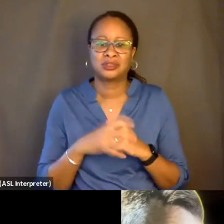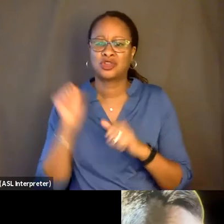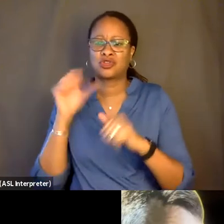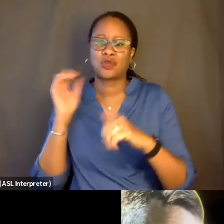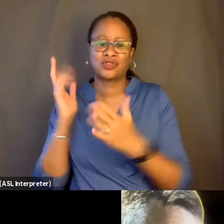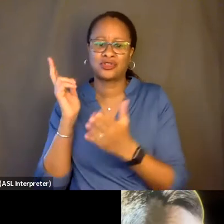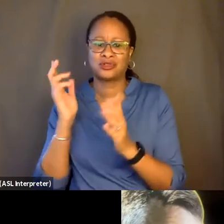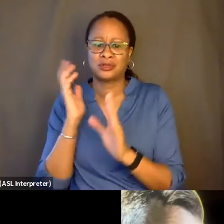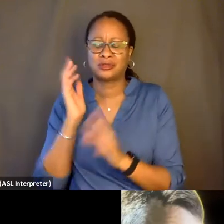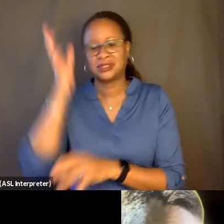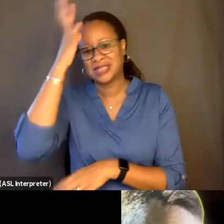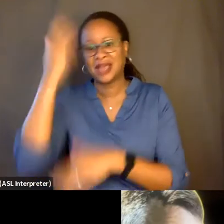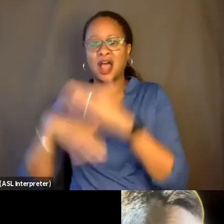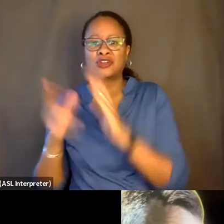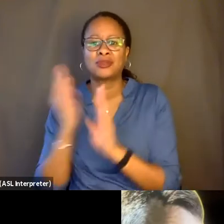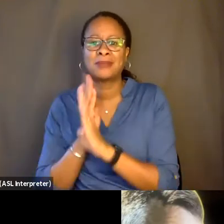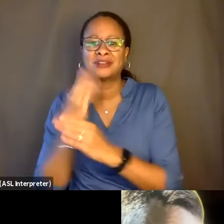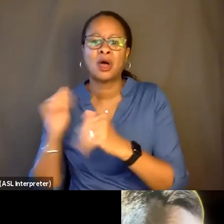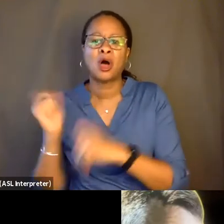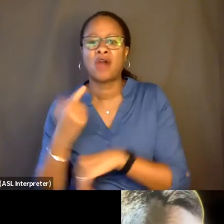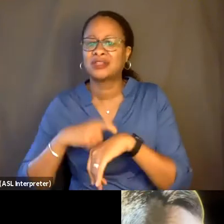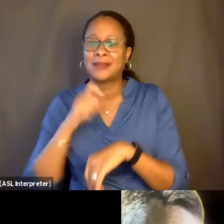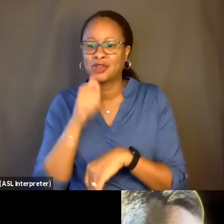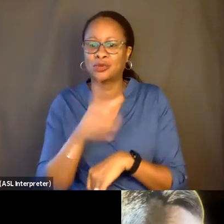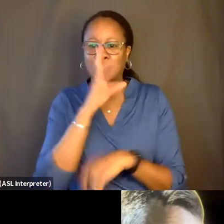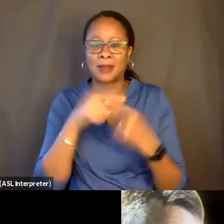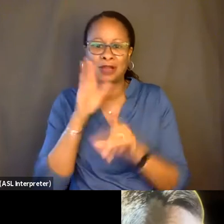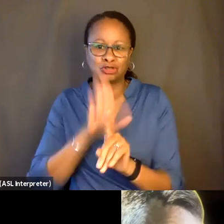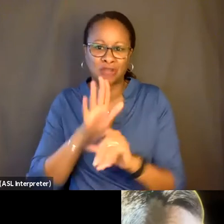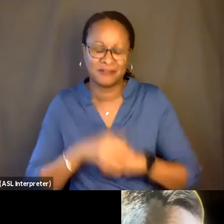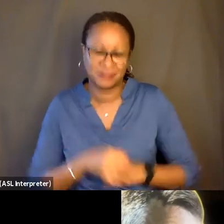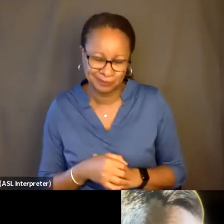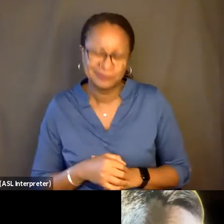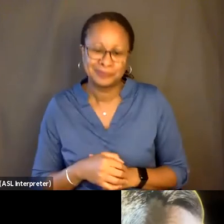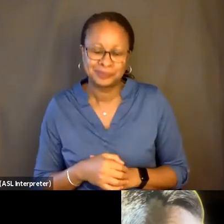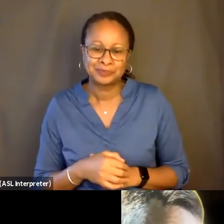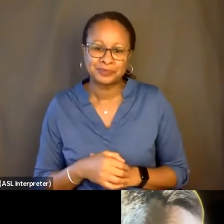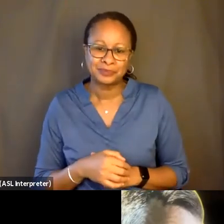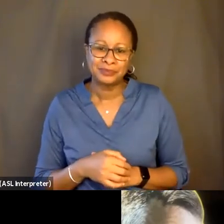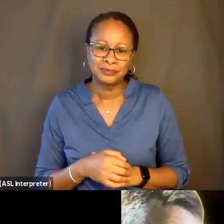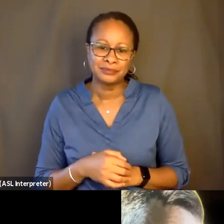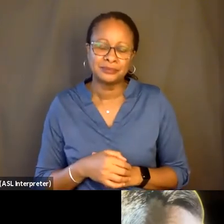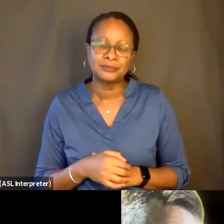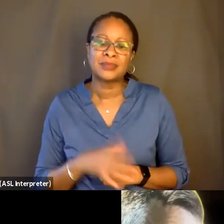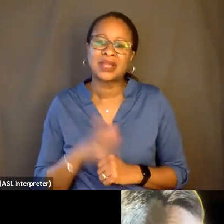and you don't throw yourself under the bus. So-- and this-- this gave new ideas.